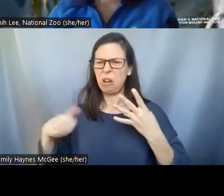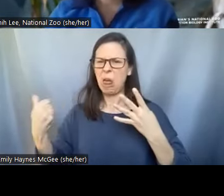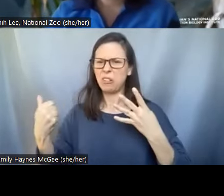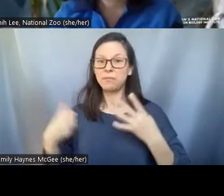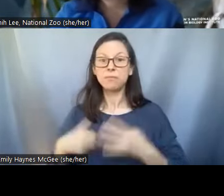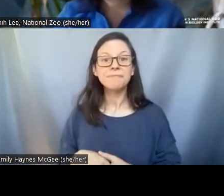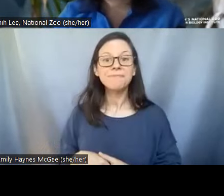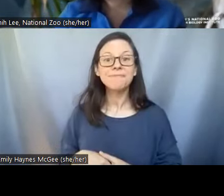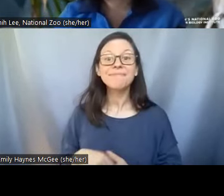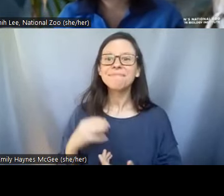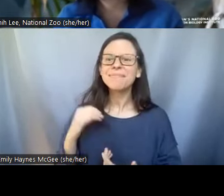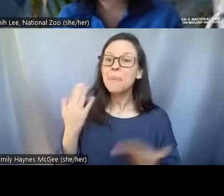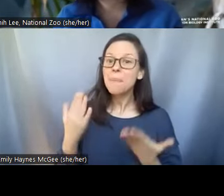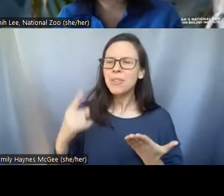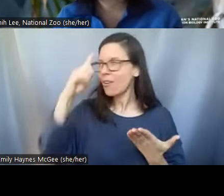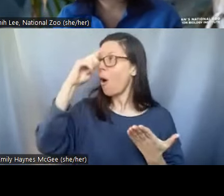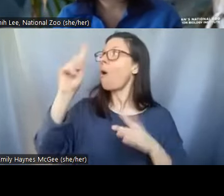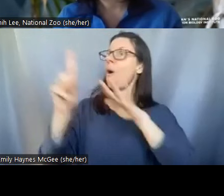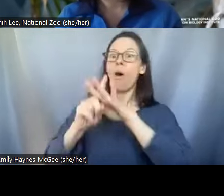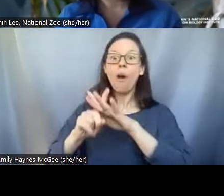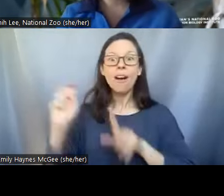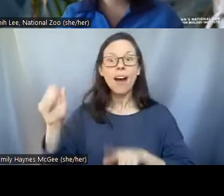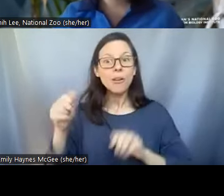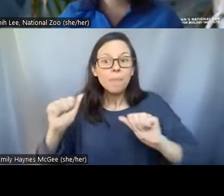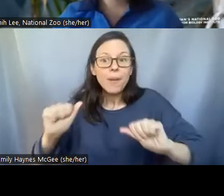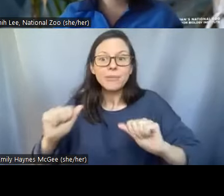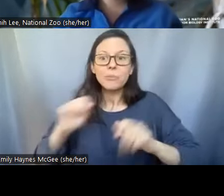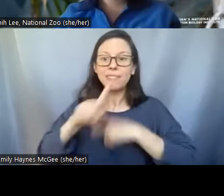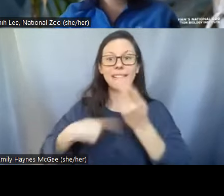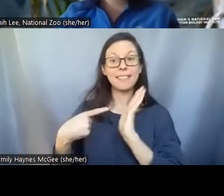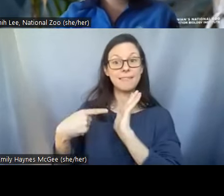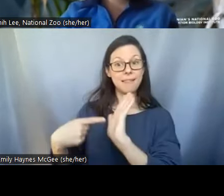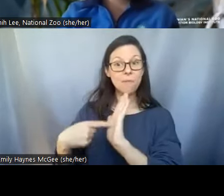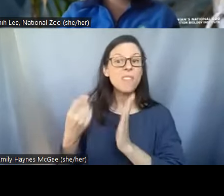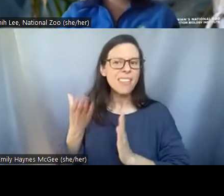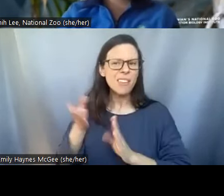feel free to put it in the chat that you think might be kept in this bio bank this resource bank.